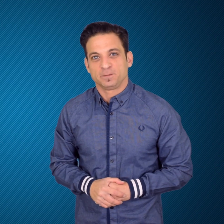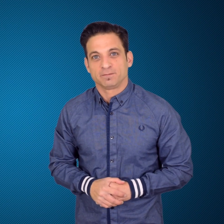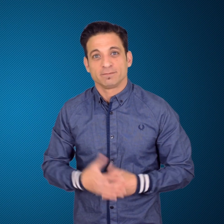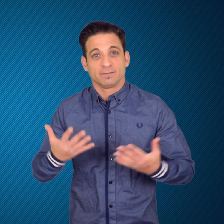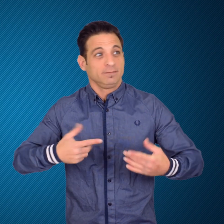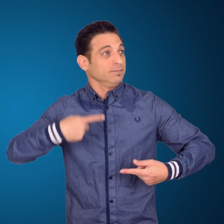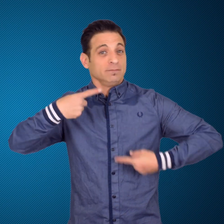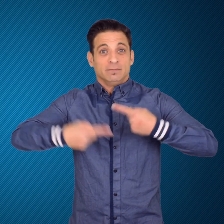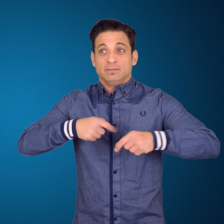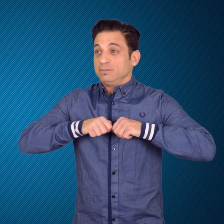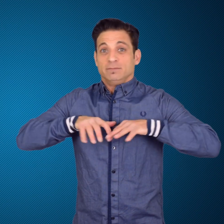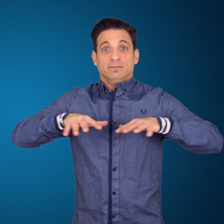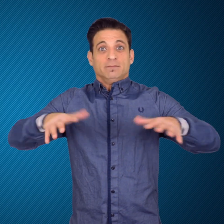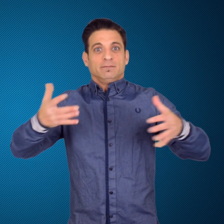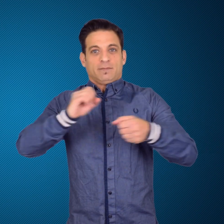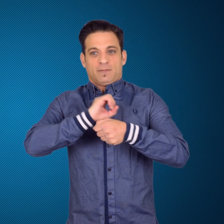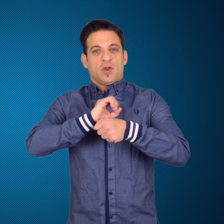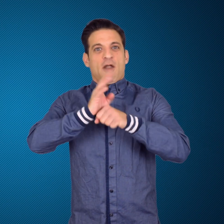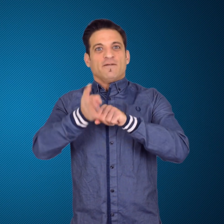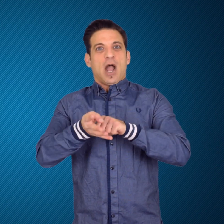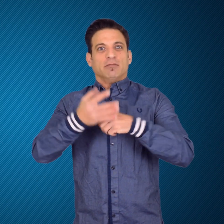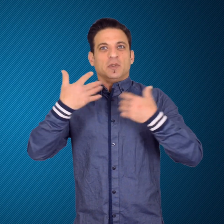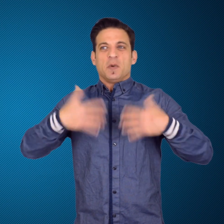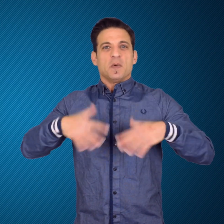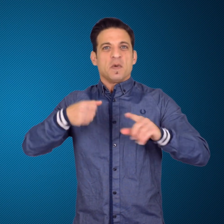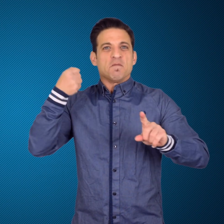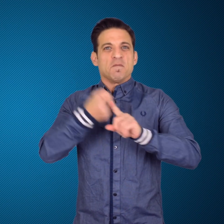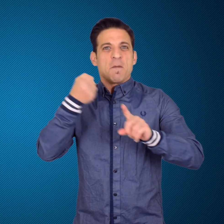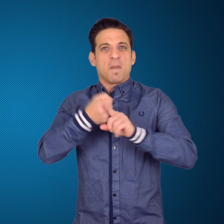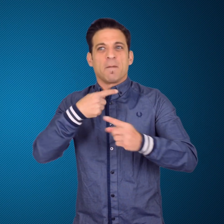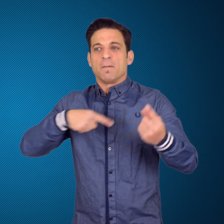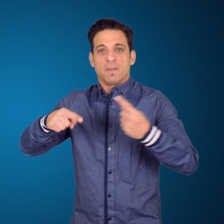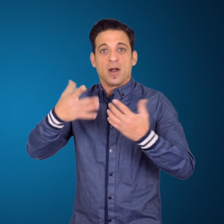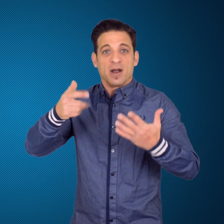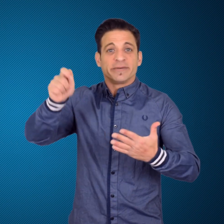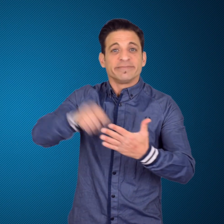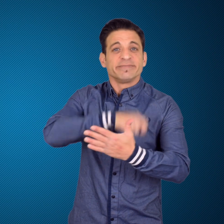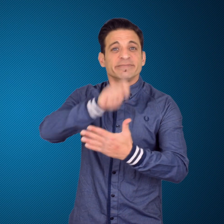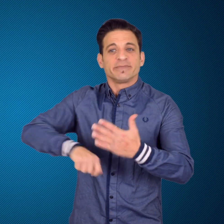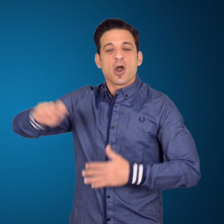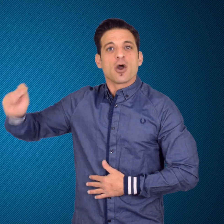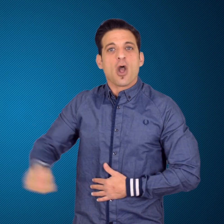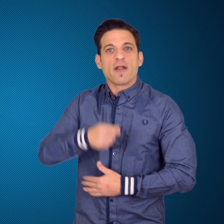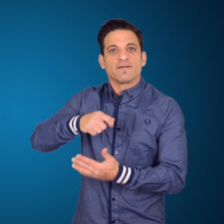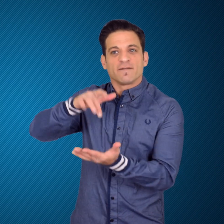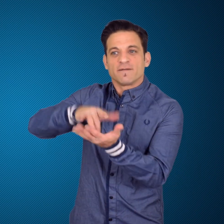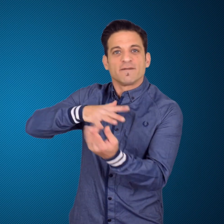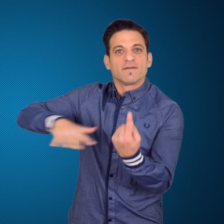has suspended all major golf tournaments in Kenya